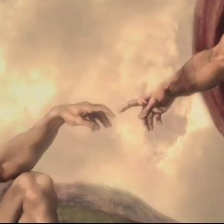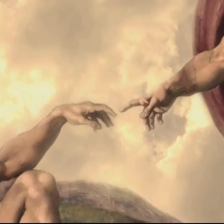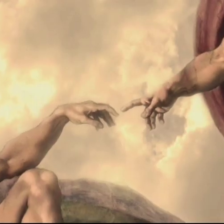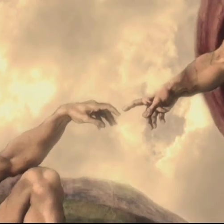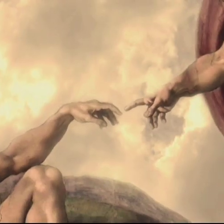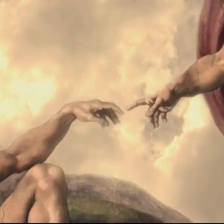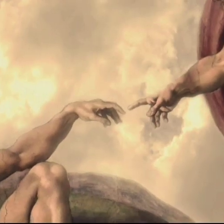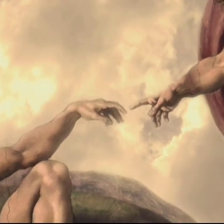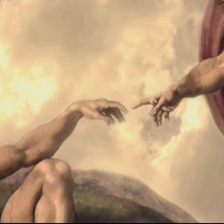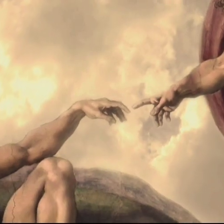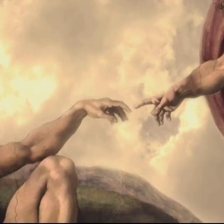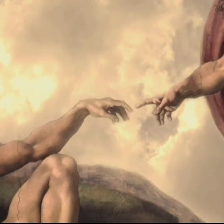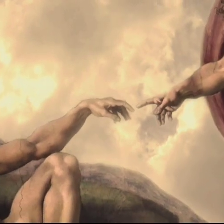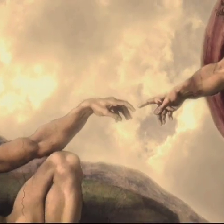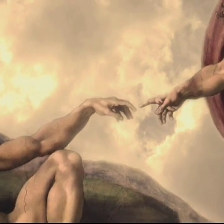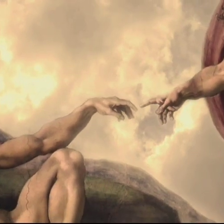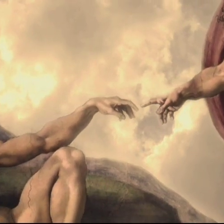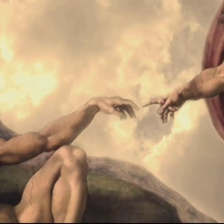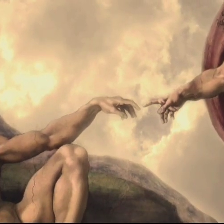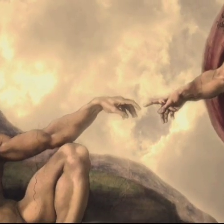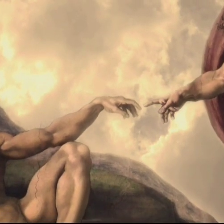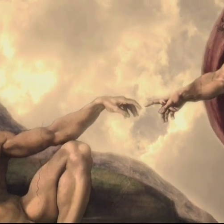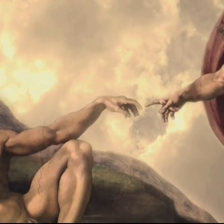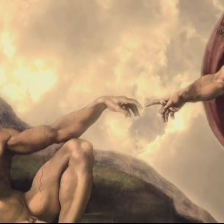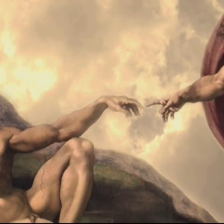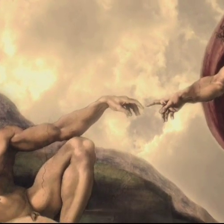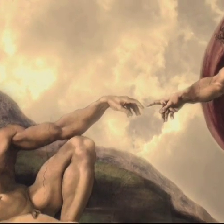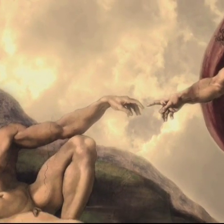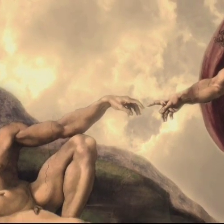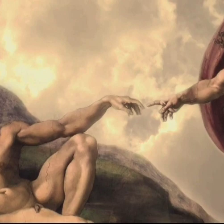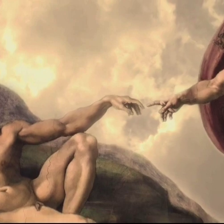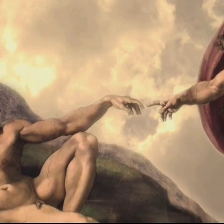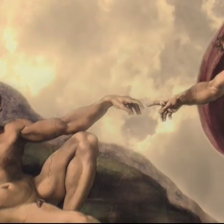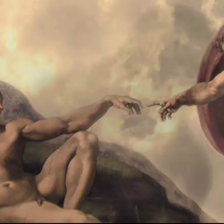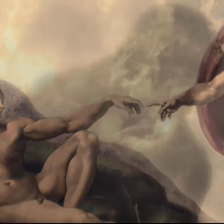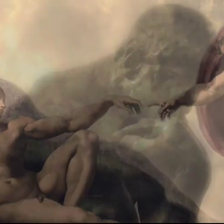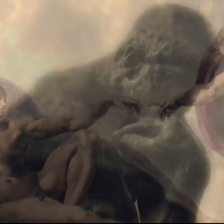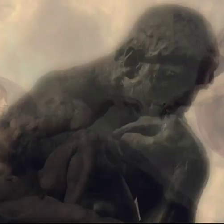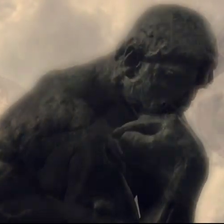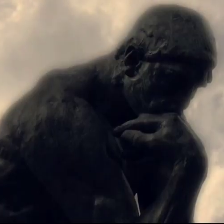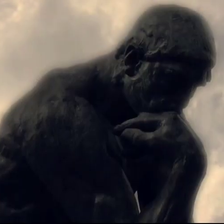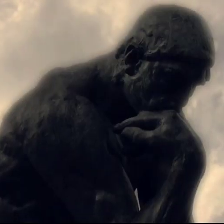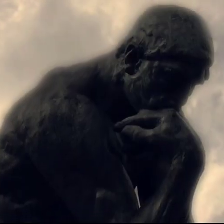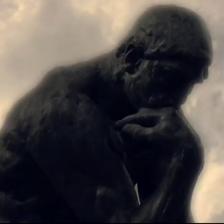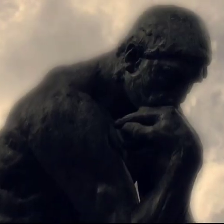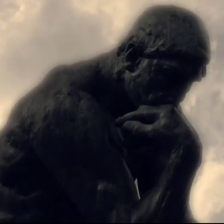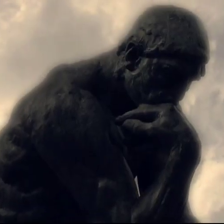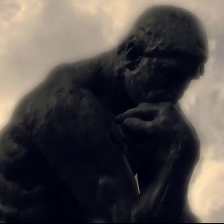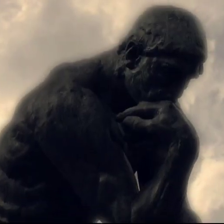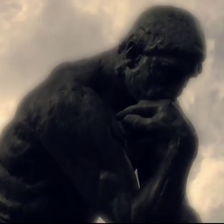With poetry, we hope to forge a connection... ...to elicit a nod of understanding -